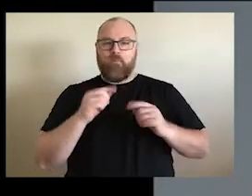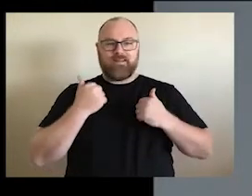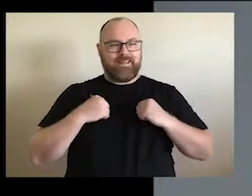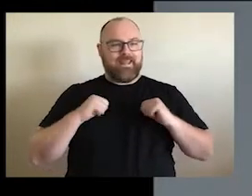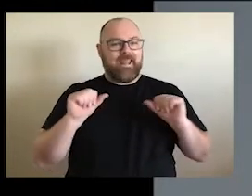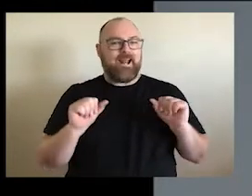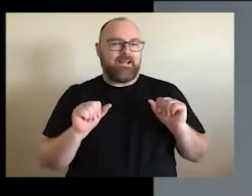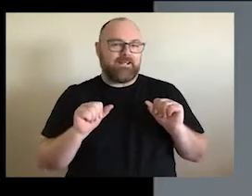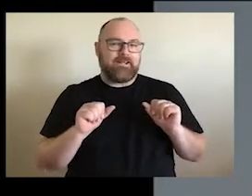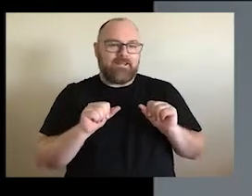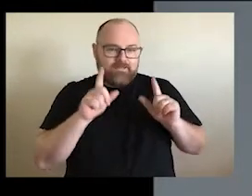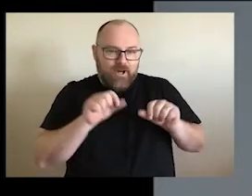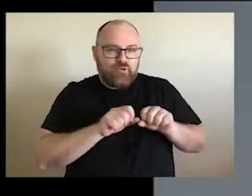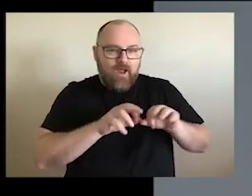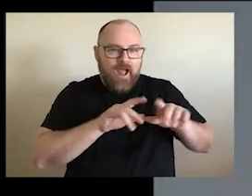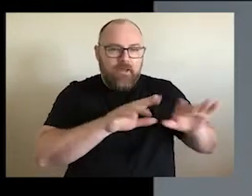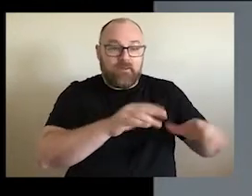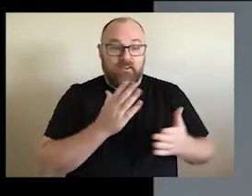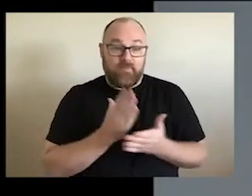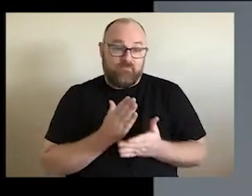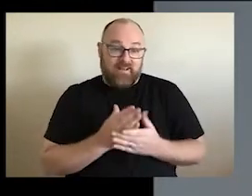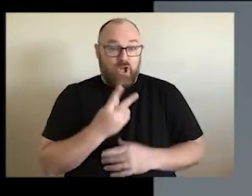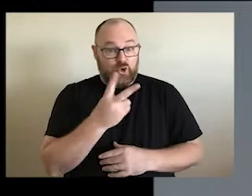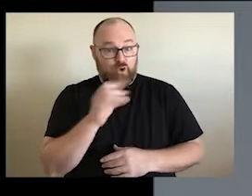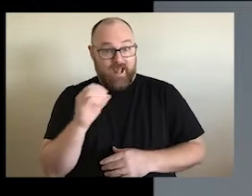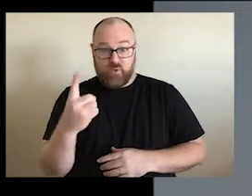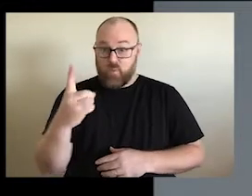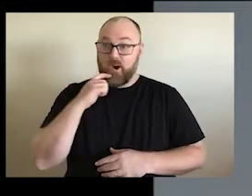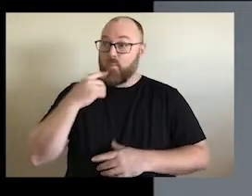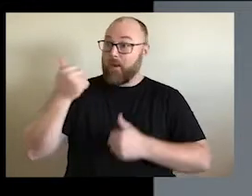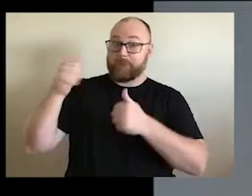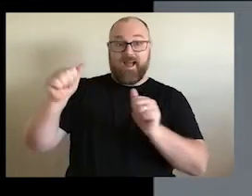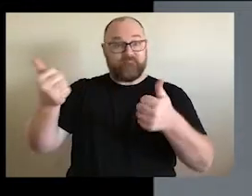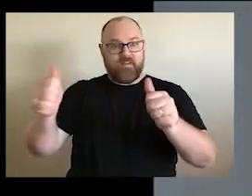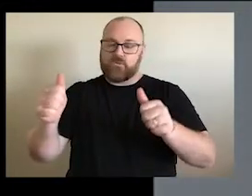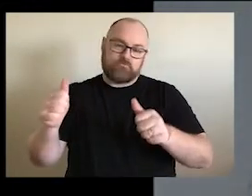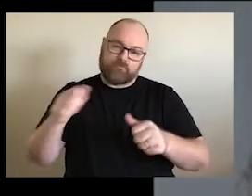that's taking place. And I don't think it'll finish by year 2001. I think that we will just